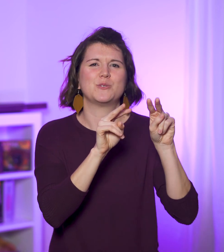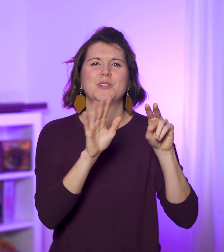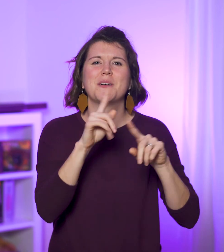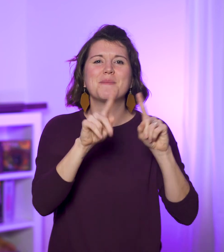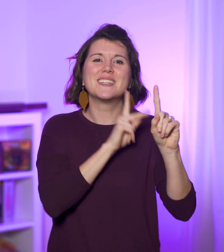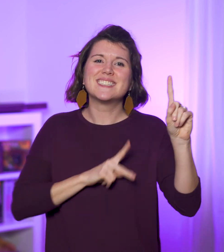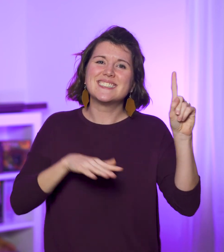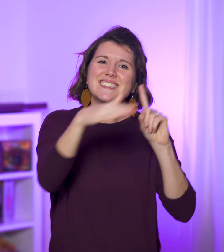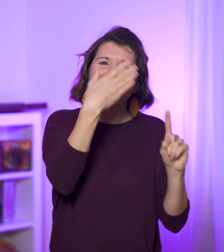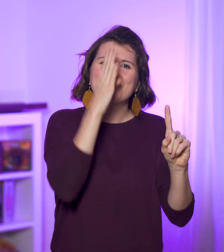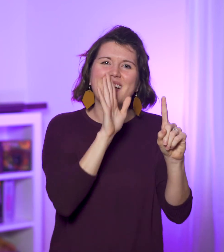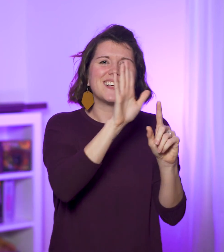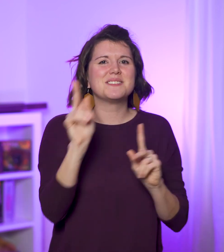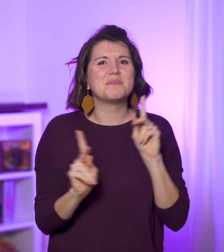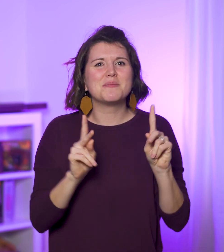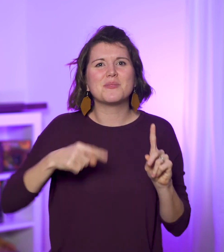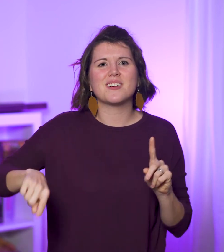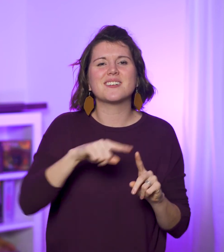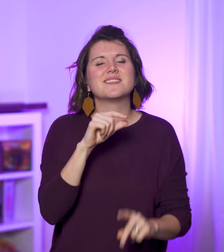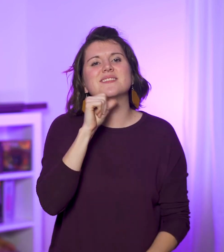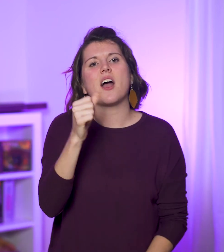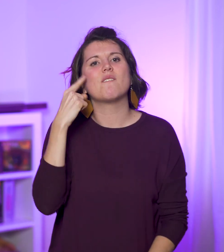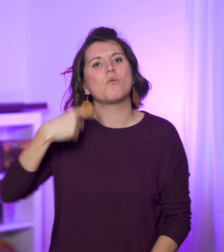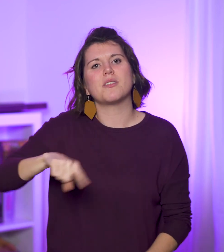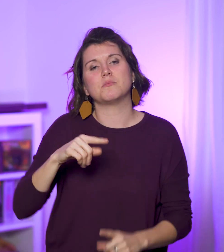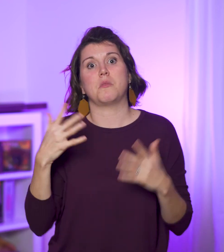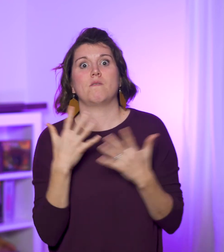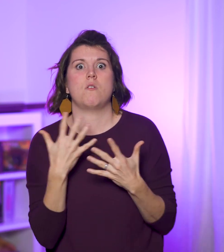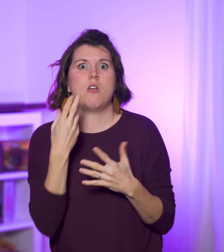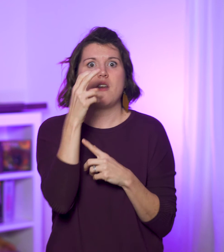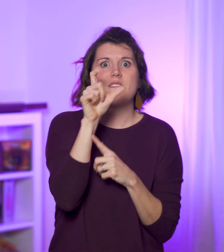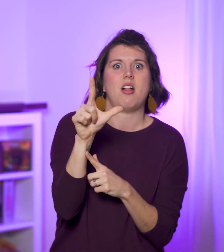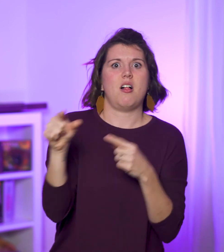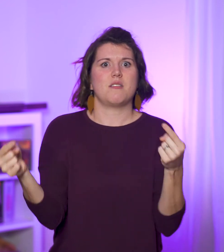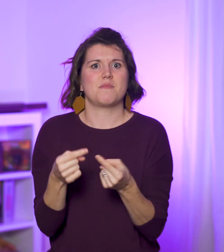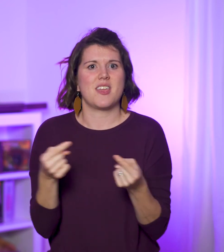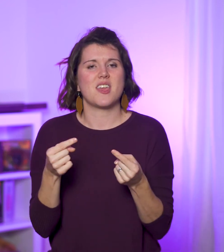but the Kingdom of God isn’t for people who are afraid of hell and pain;